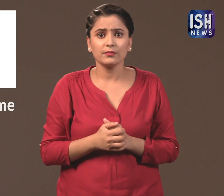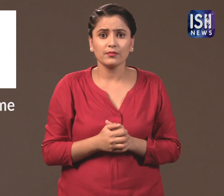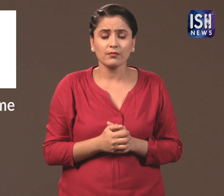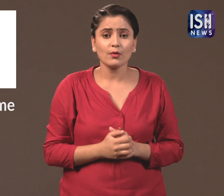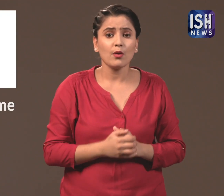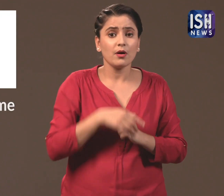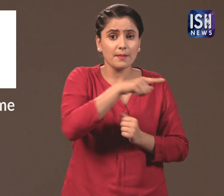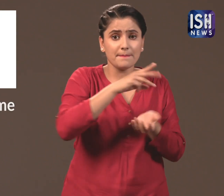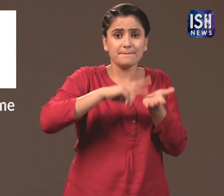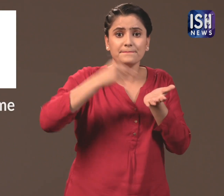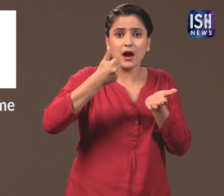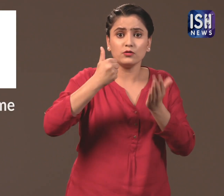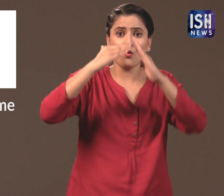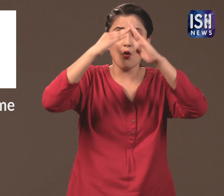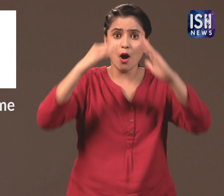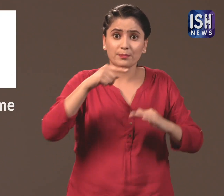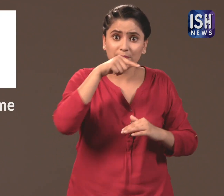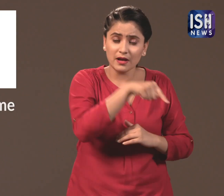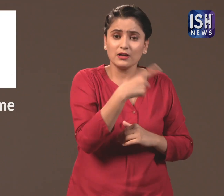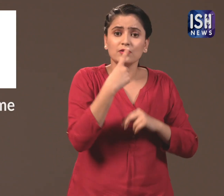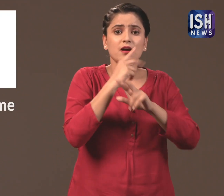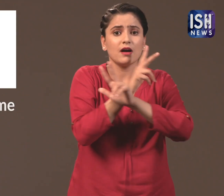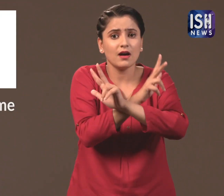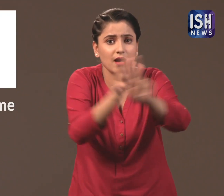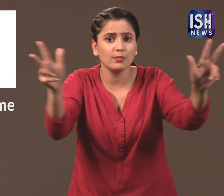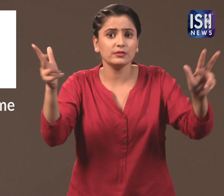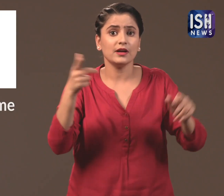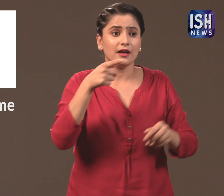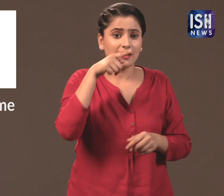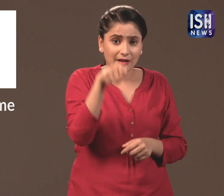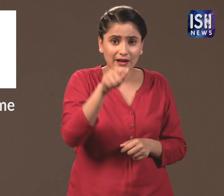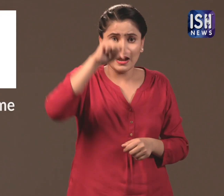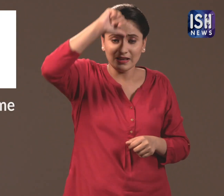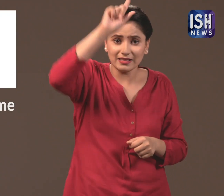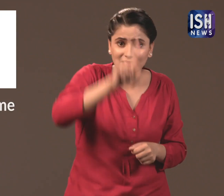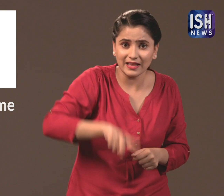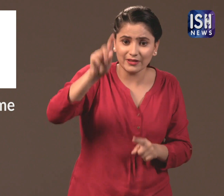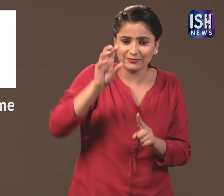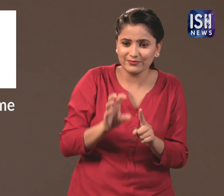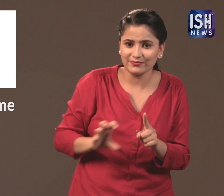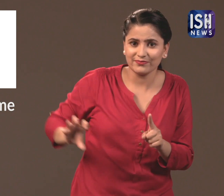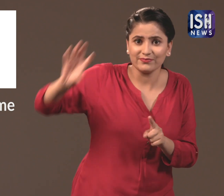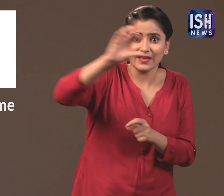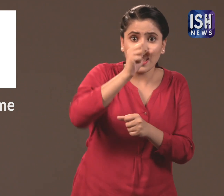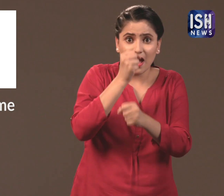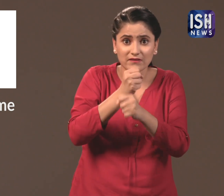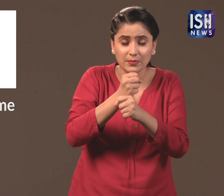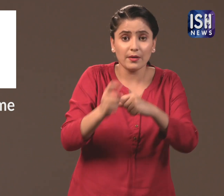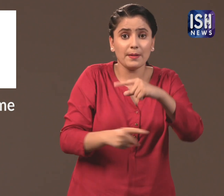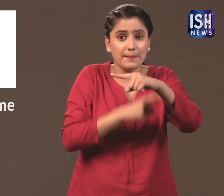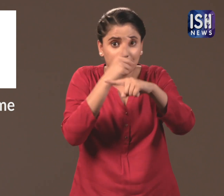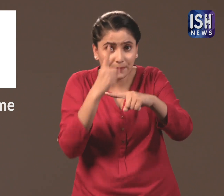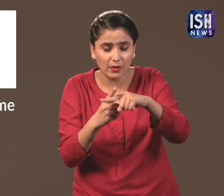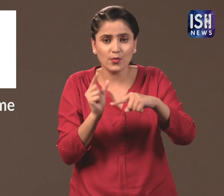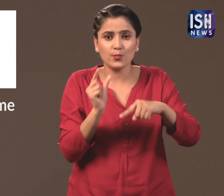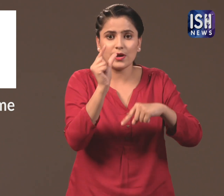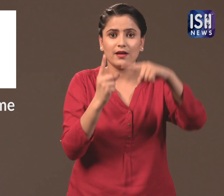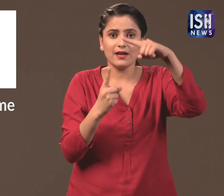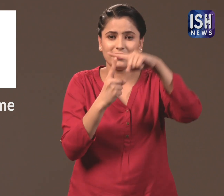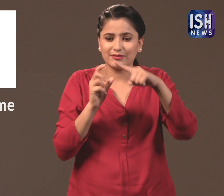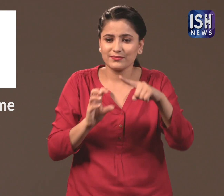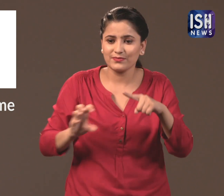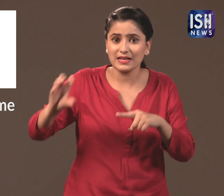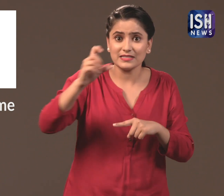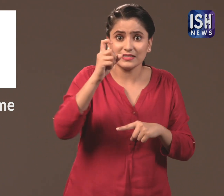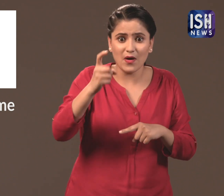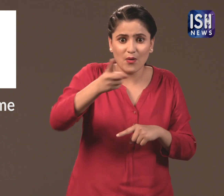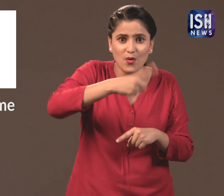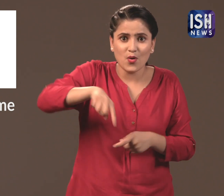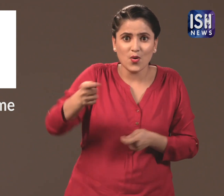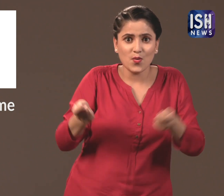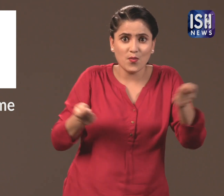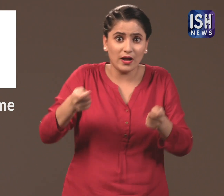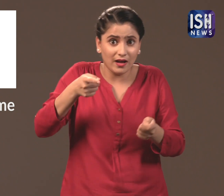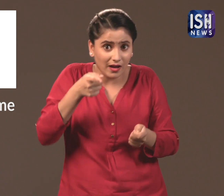The Ministry of Home Affairs told all the state governments and the union territories,